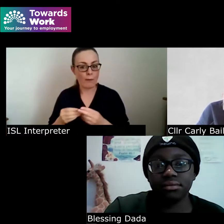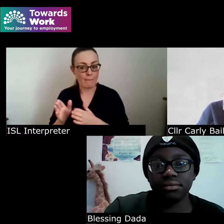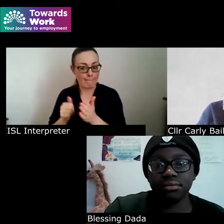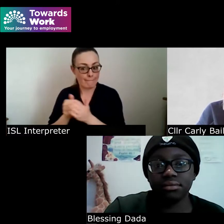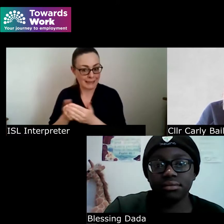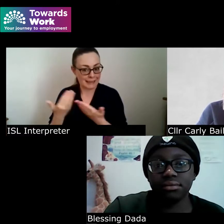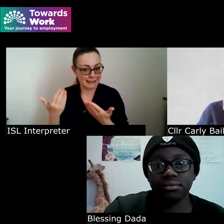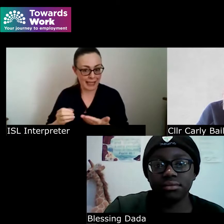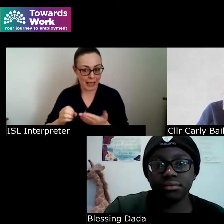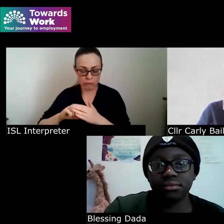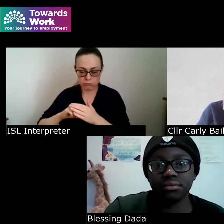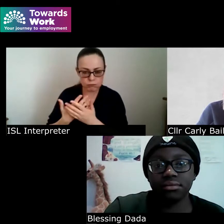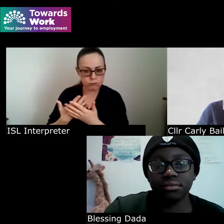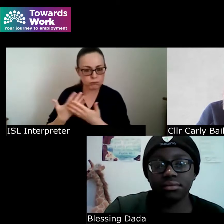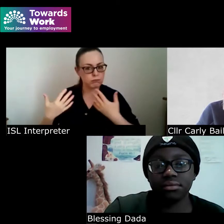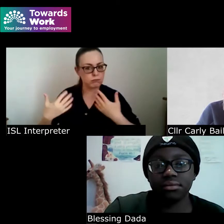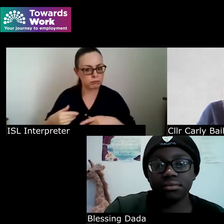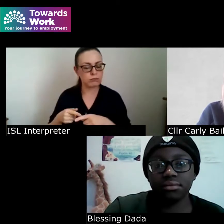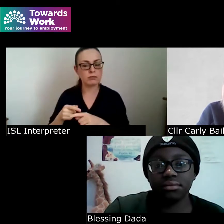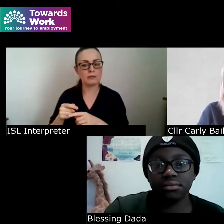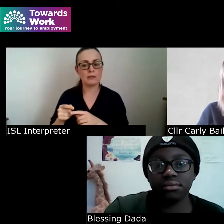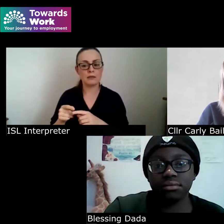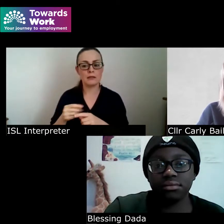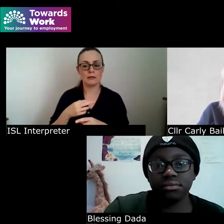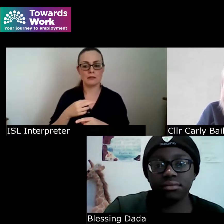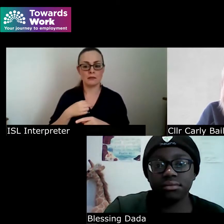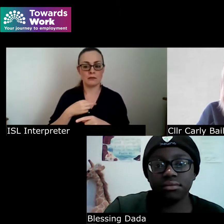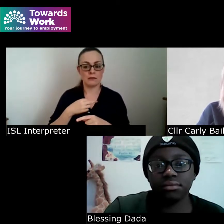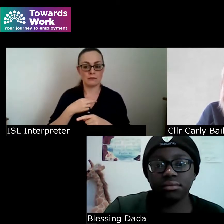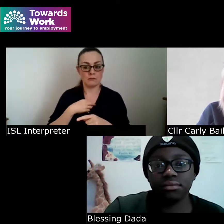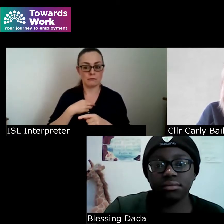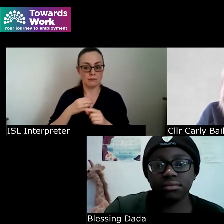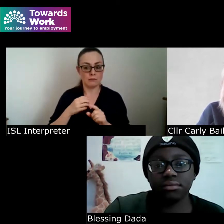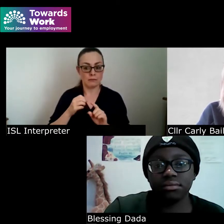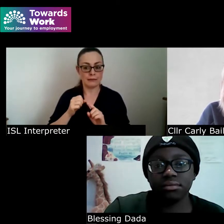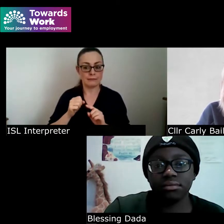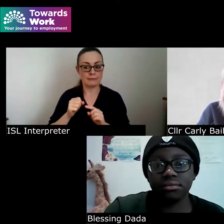our business now we've we're on the verge of series a we're working with the likes of